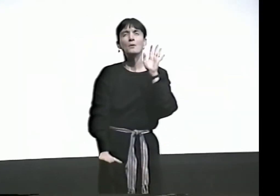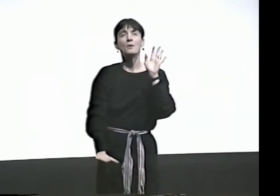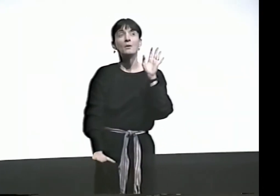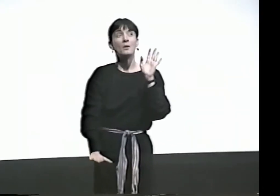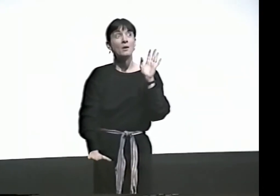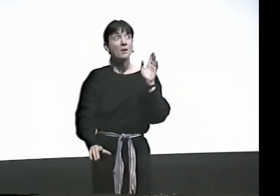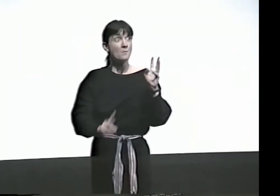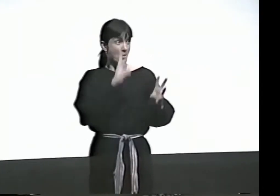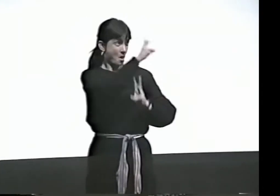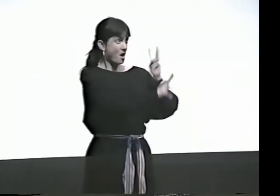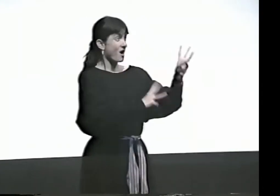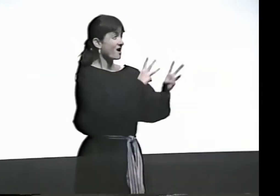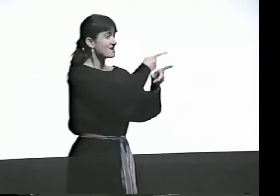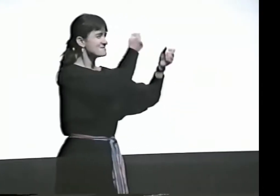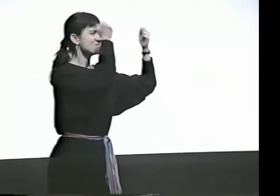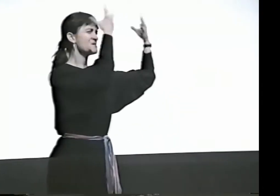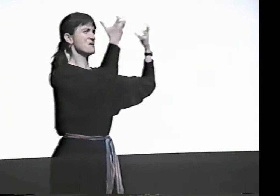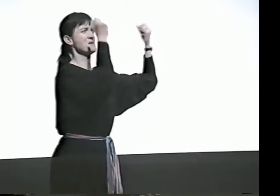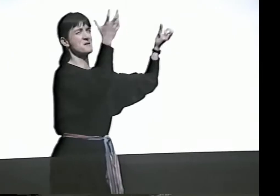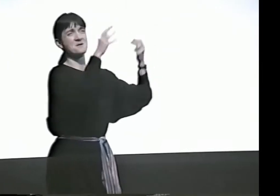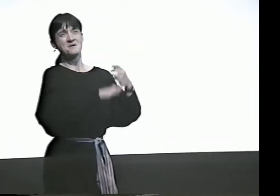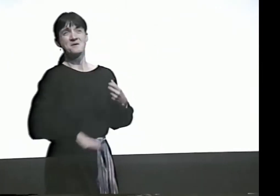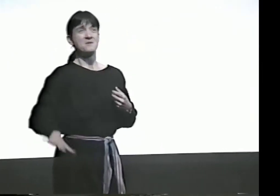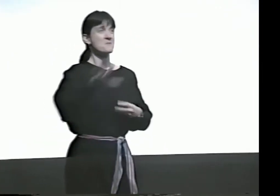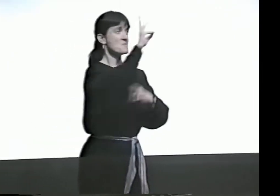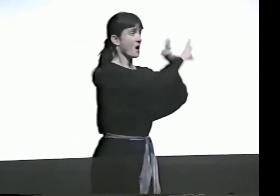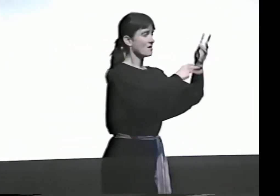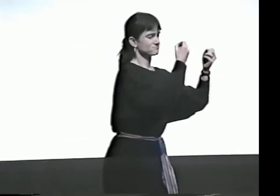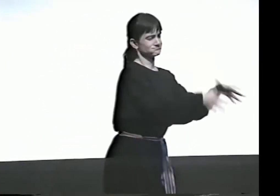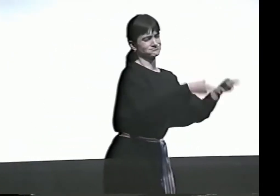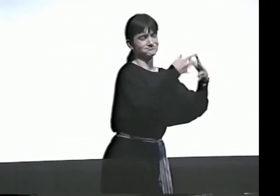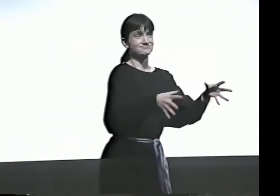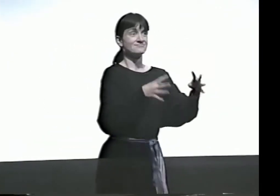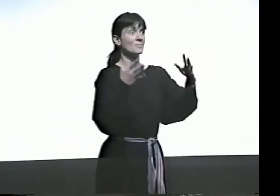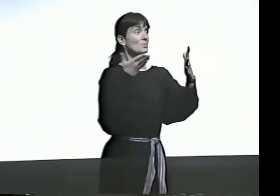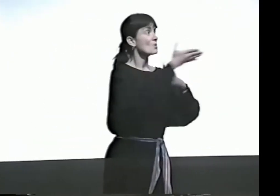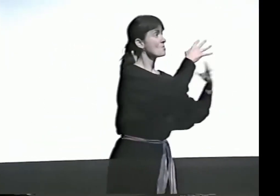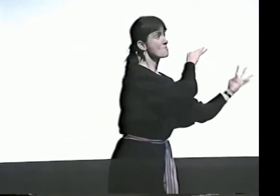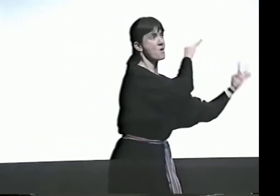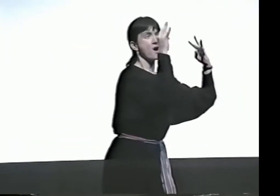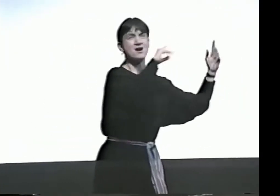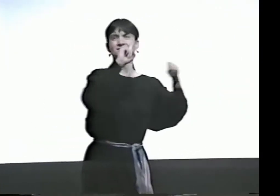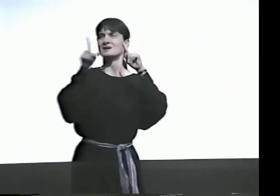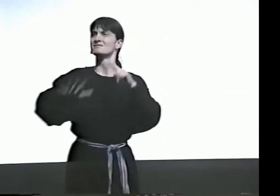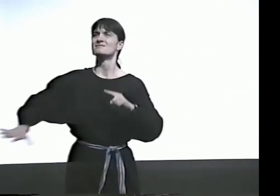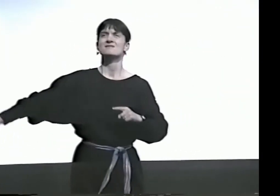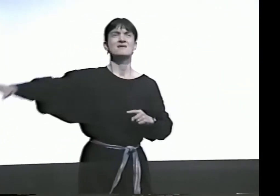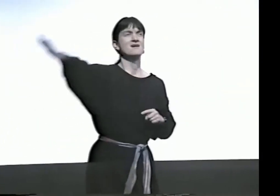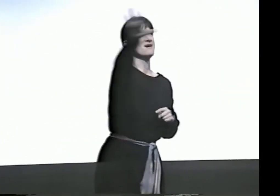I CAN'T IMAGINE A CHILD OF MINE THAT HAPPENING. AND ALL OVER THE WORLD, THERE'S SO MANY PEOPLE MISSING,